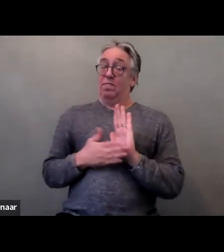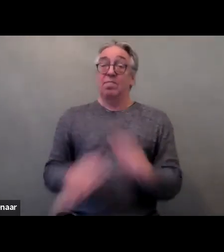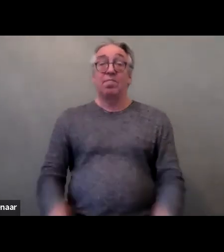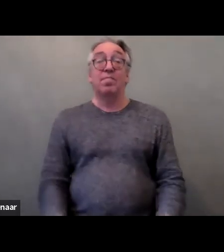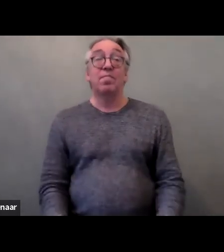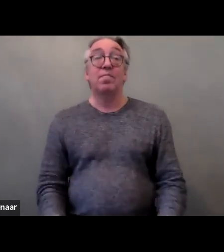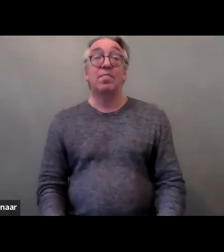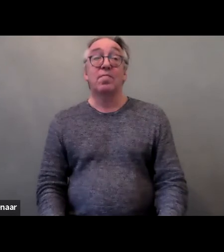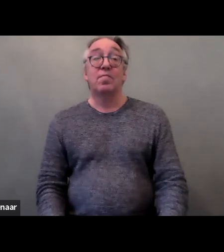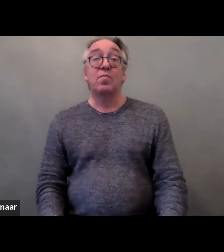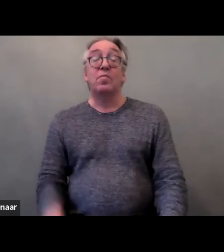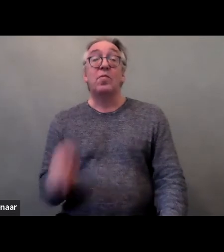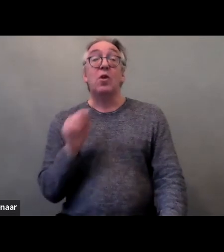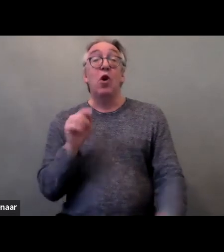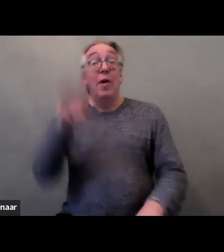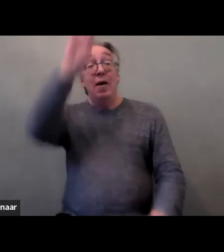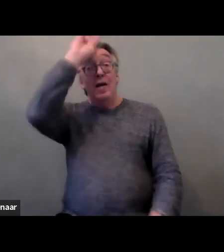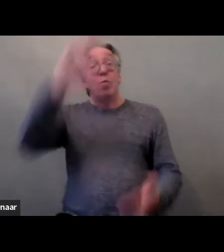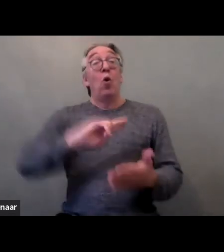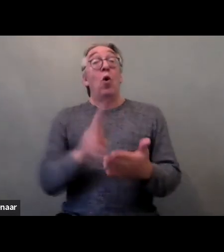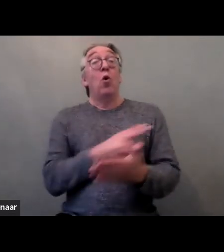the Istanbul Convention calls States